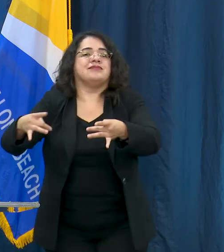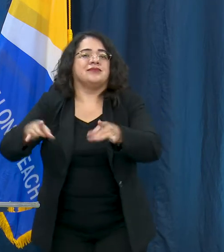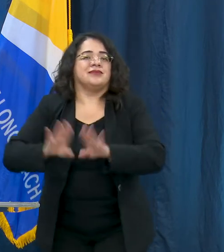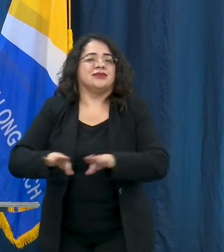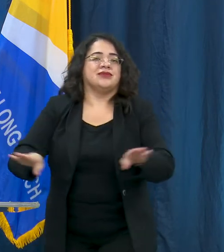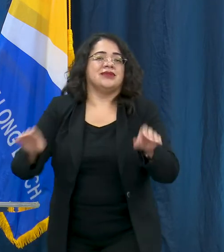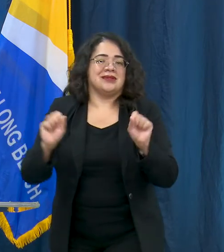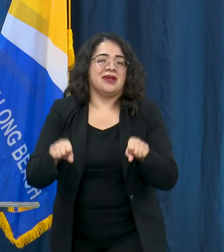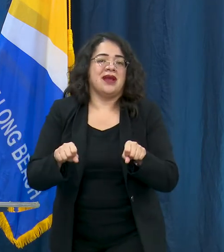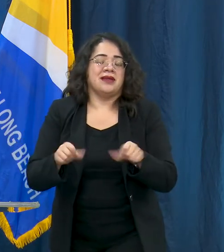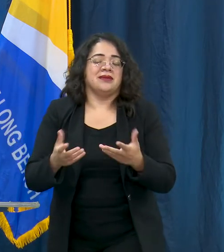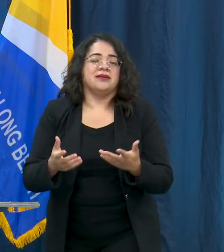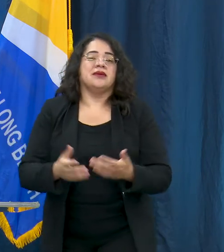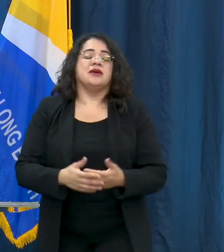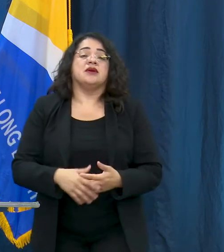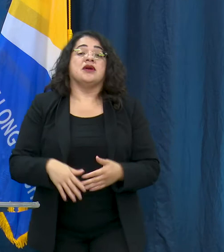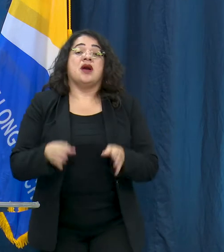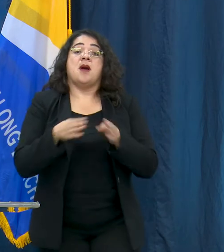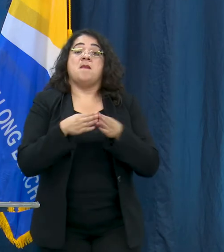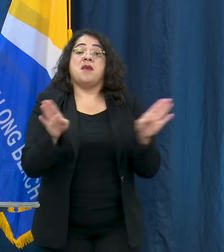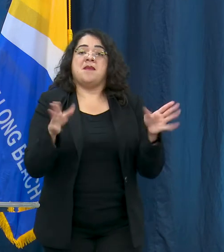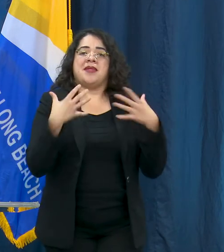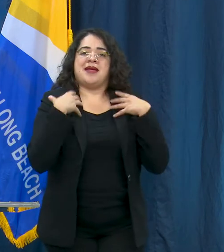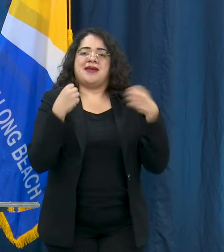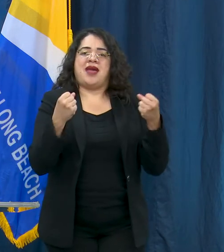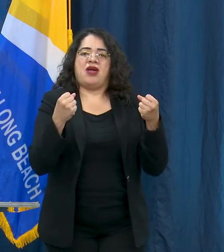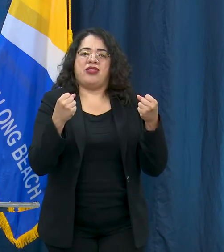Public health officials are still learning about